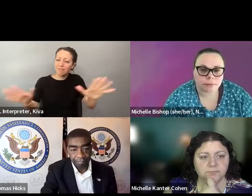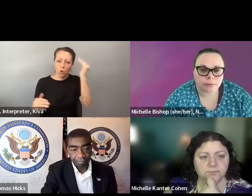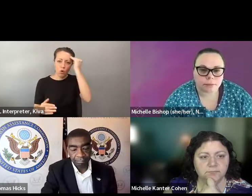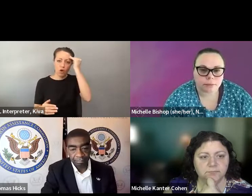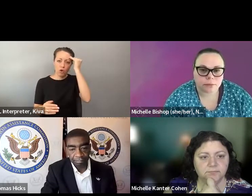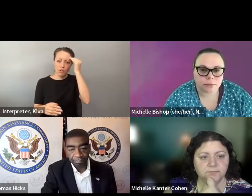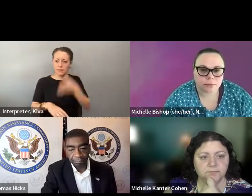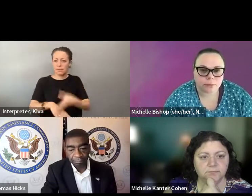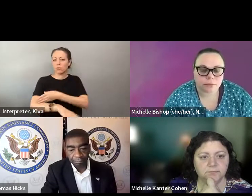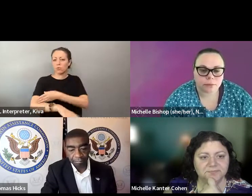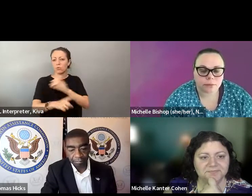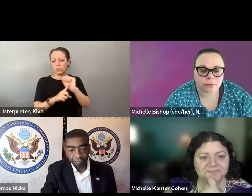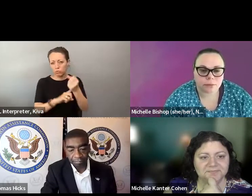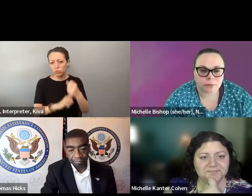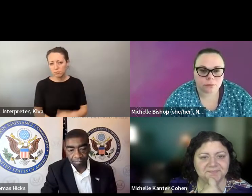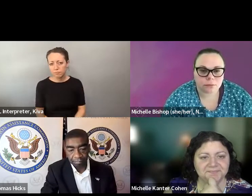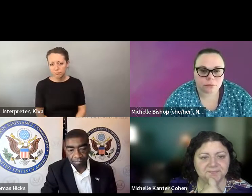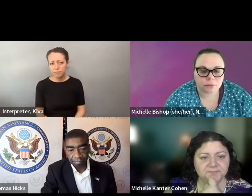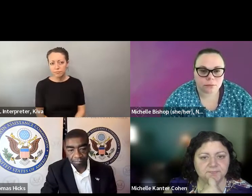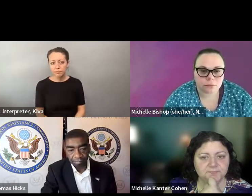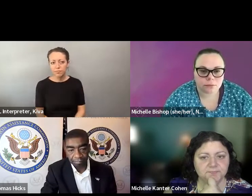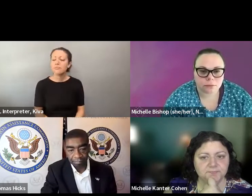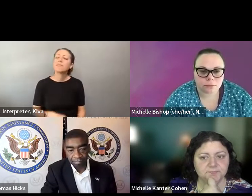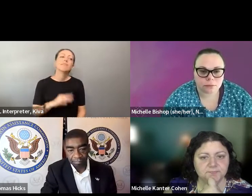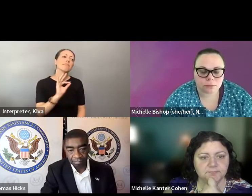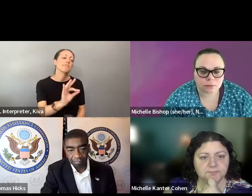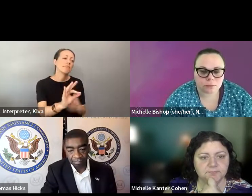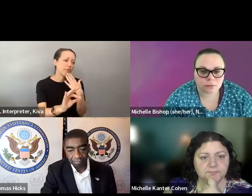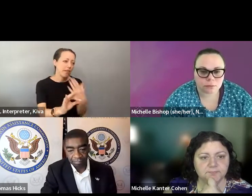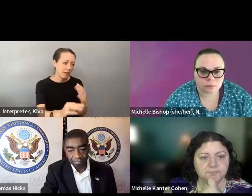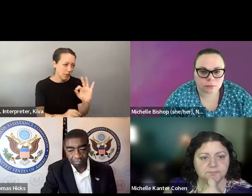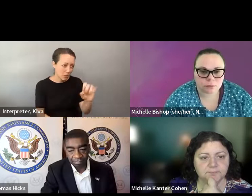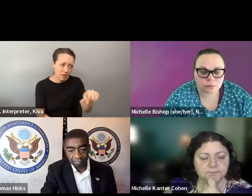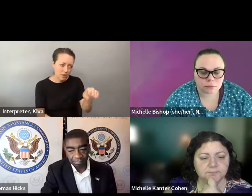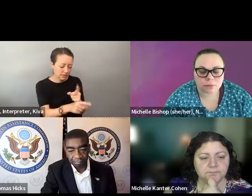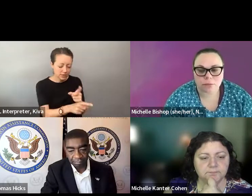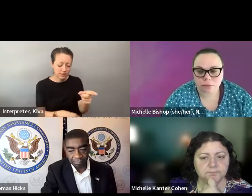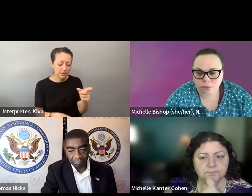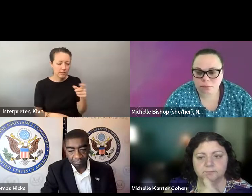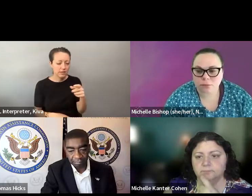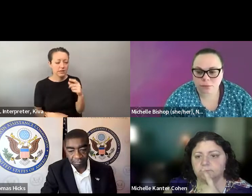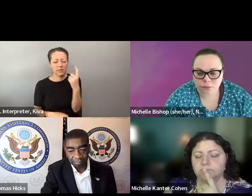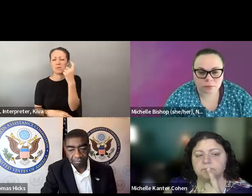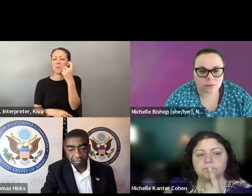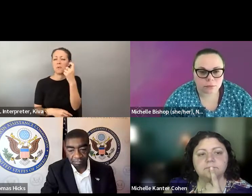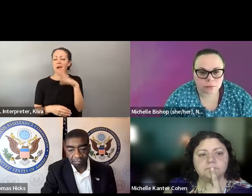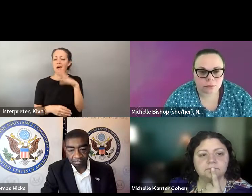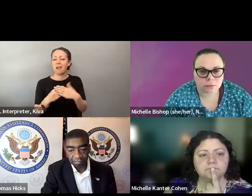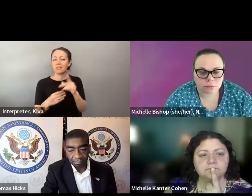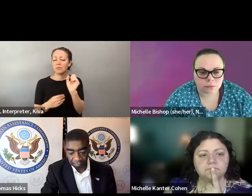» Caitlyn: Thank you so much for that. And in that vein, my next question was Thank you so much for that. And in that vein my next question was, gonna Be You know, How do we spread the word about this? We have?